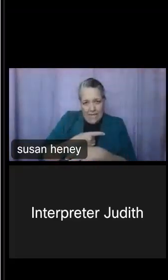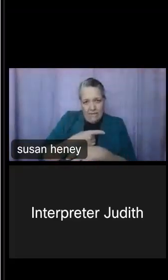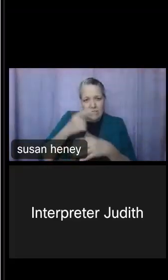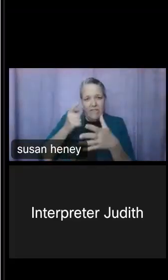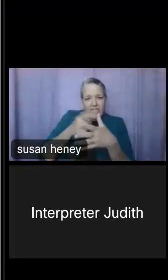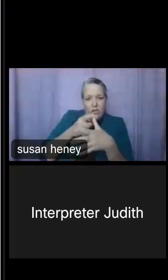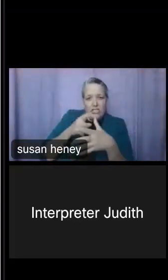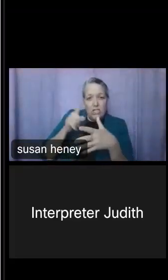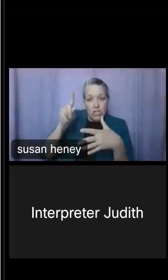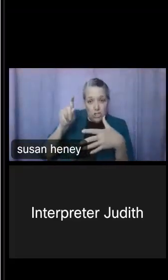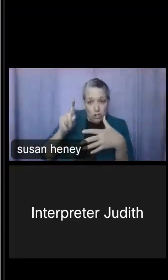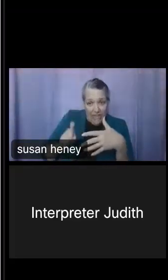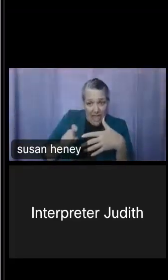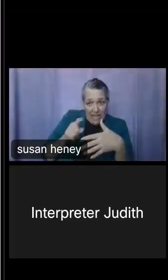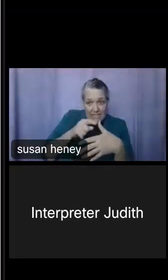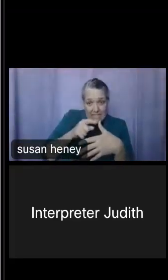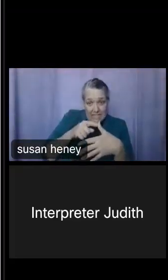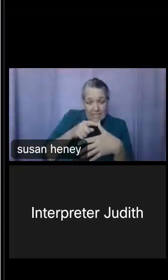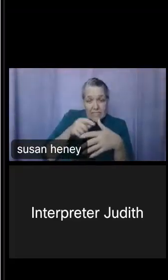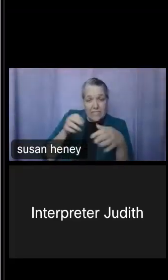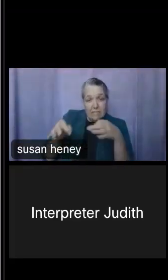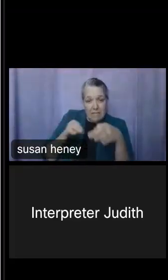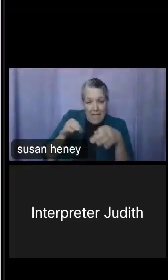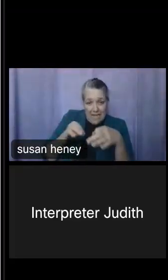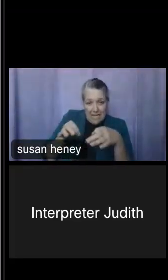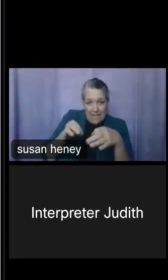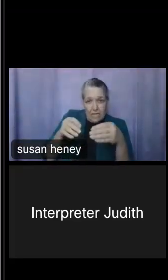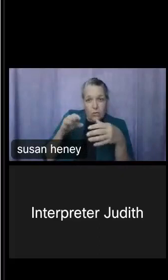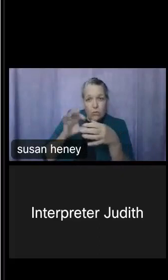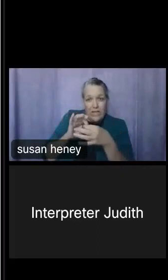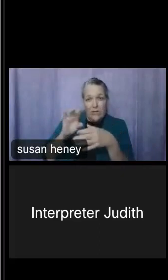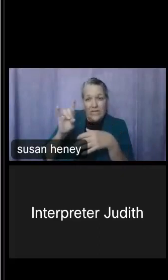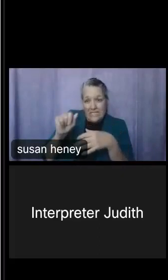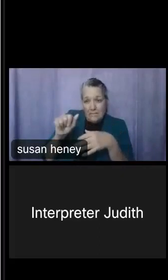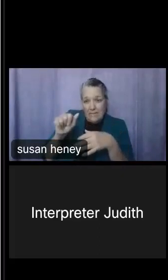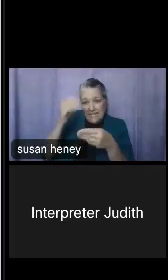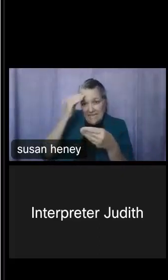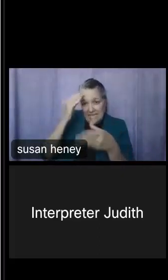that provide disability data, then we're going to go into two different data tools. The first